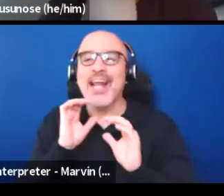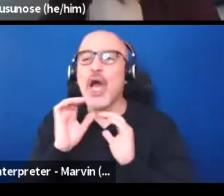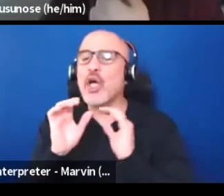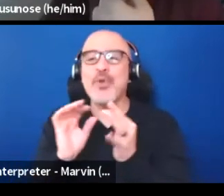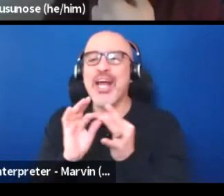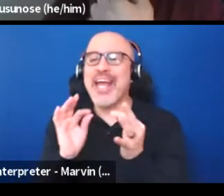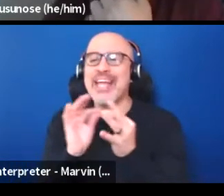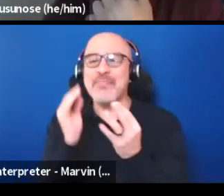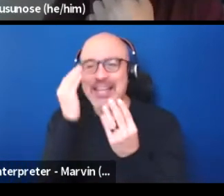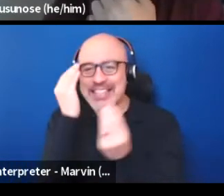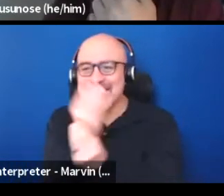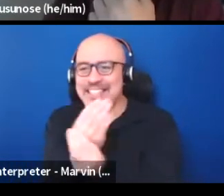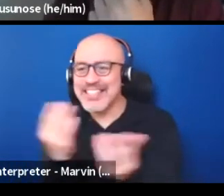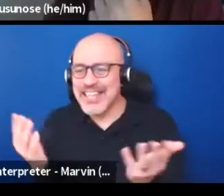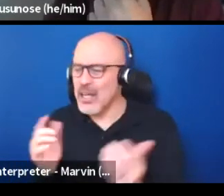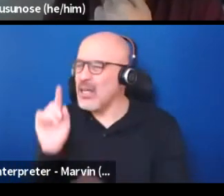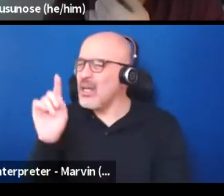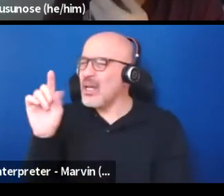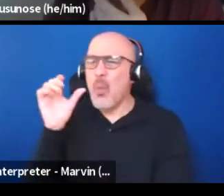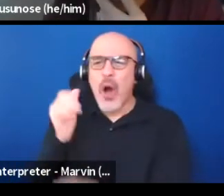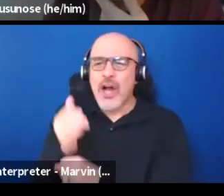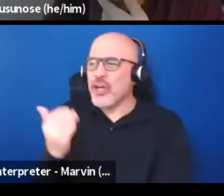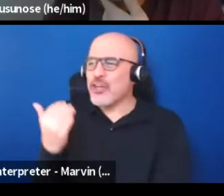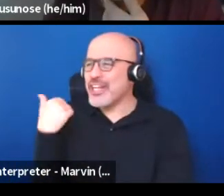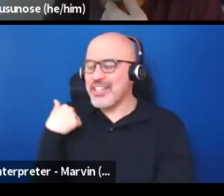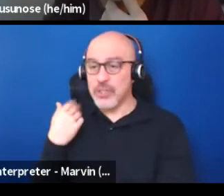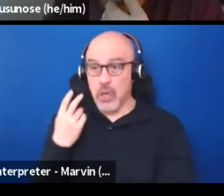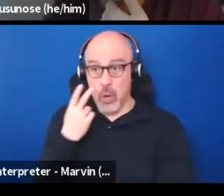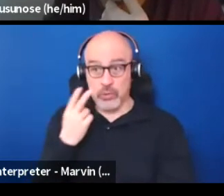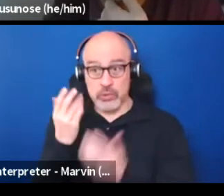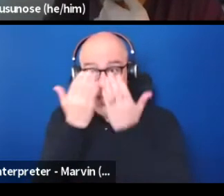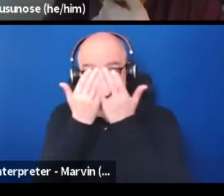So even someone 100 years ago, seeing a mask of a person